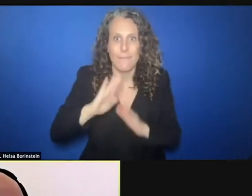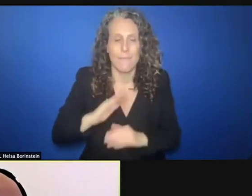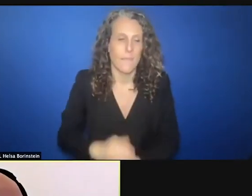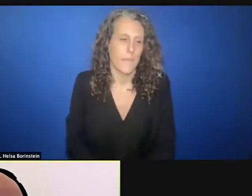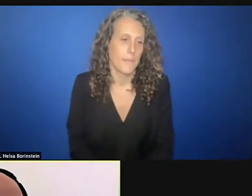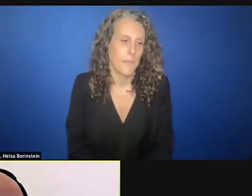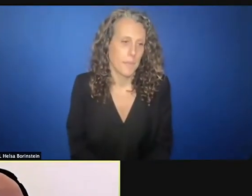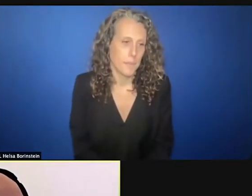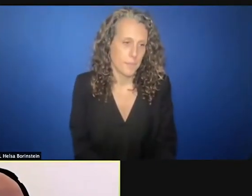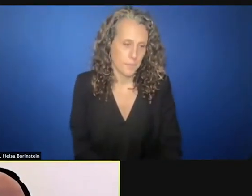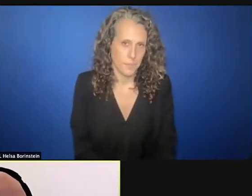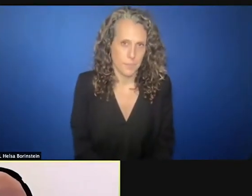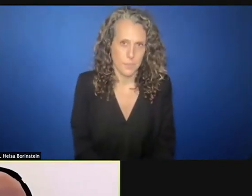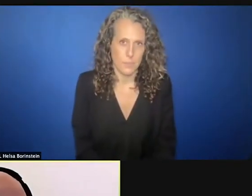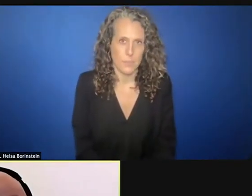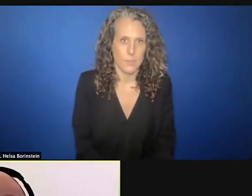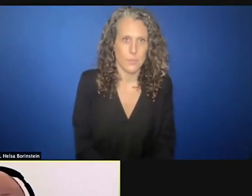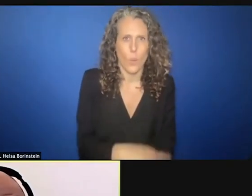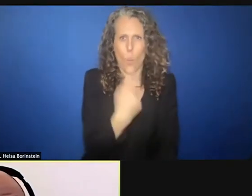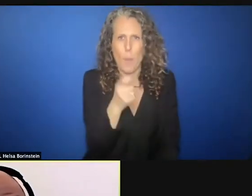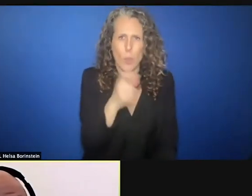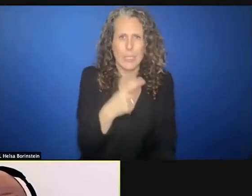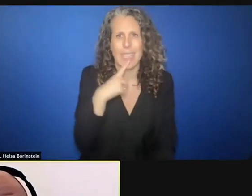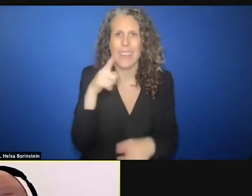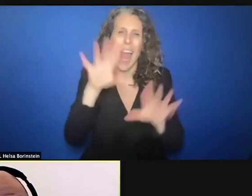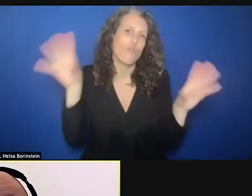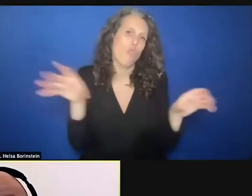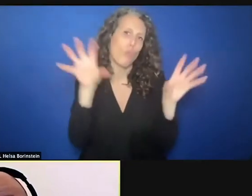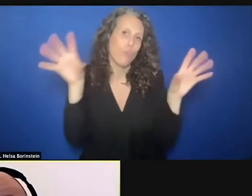somebody said the fluffy and protection. This ain't nothing fluffy about